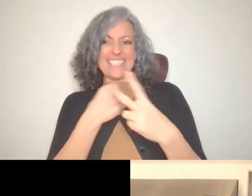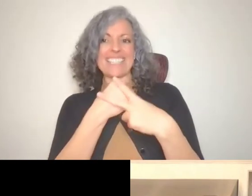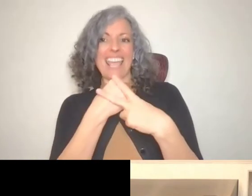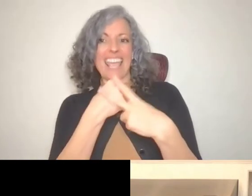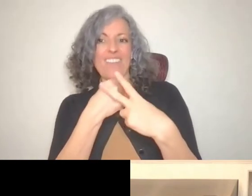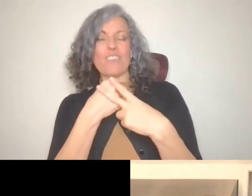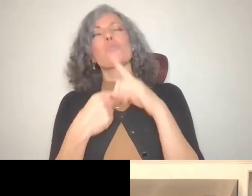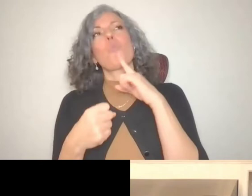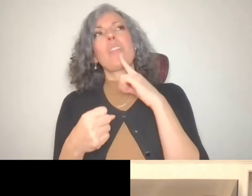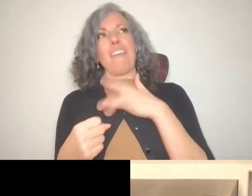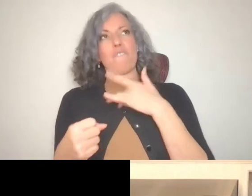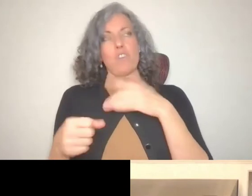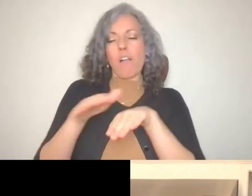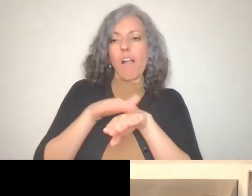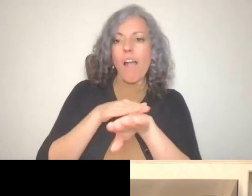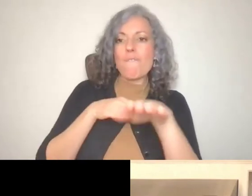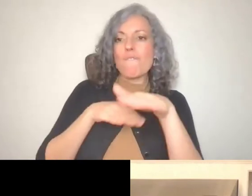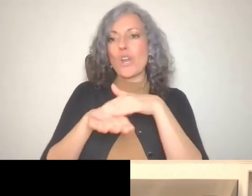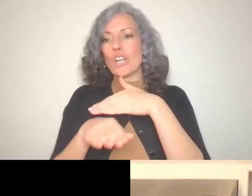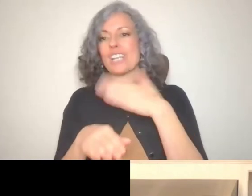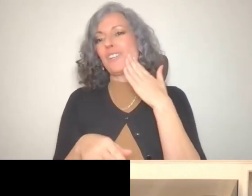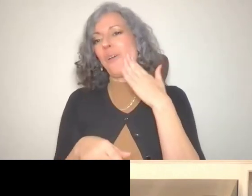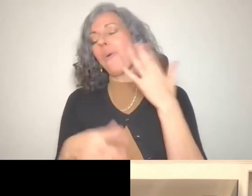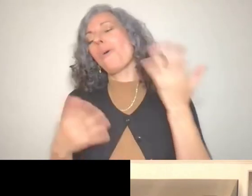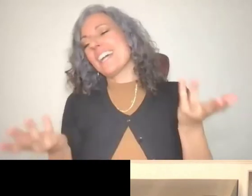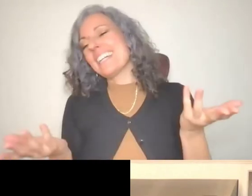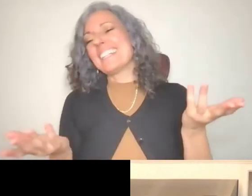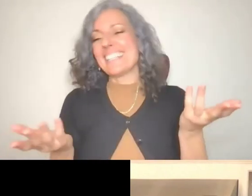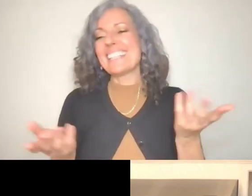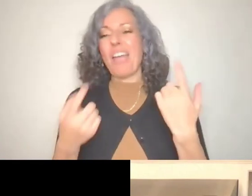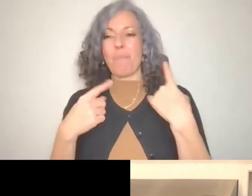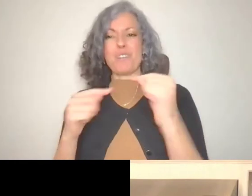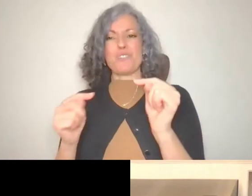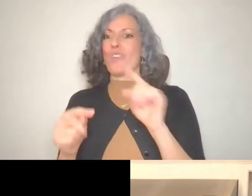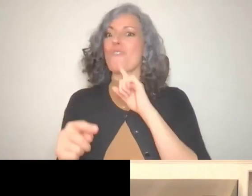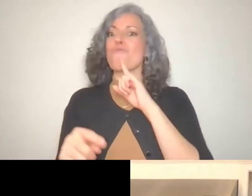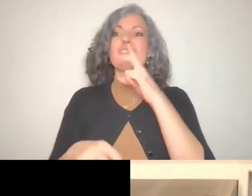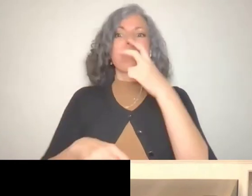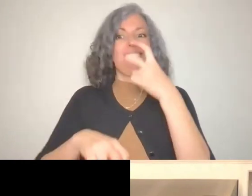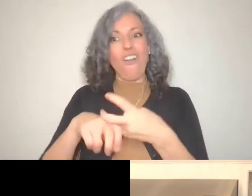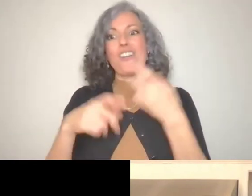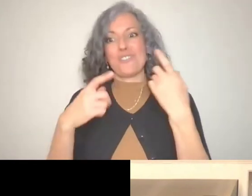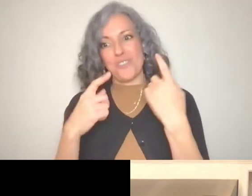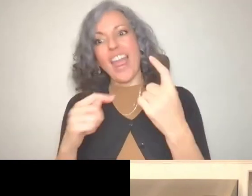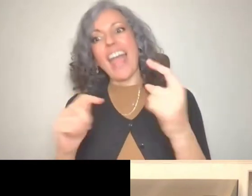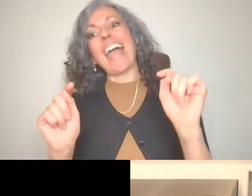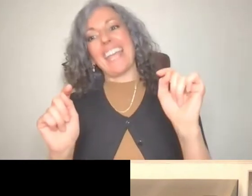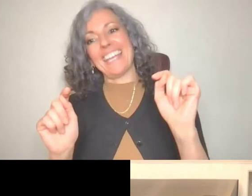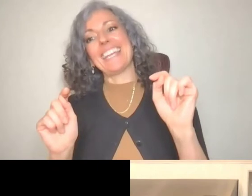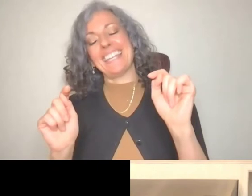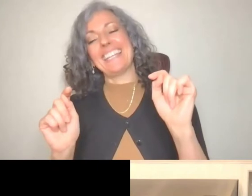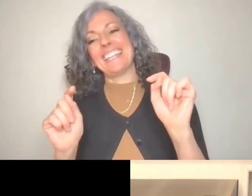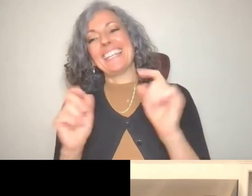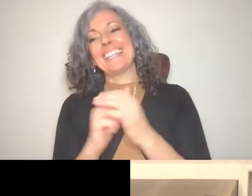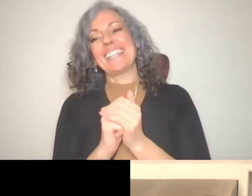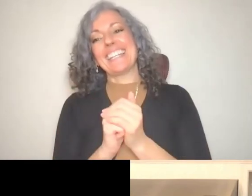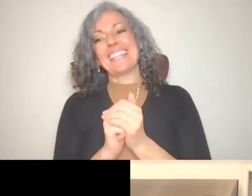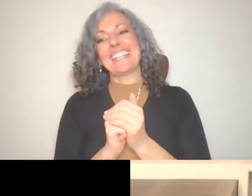But again, I'm going to try really hard to adjust to allocate most of it for